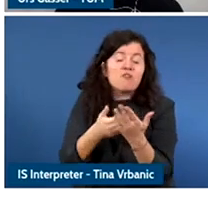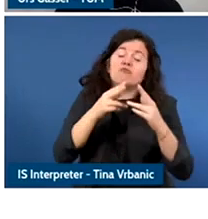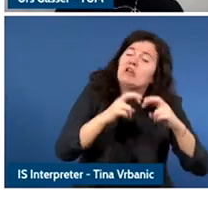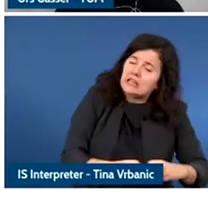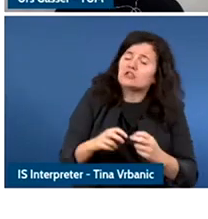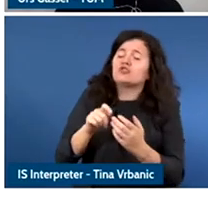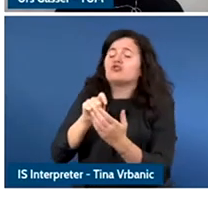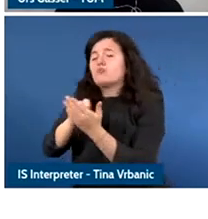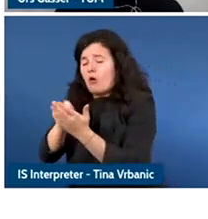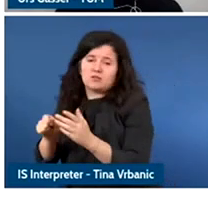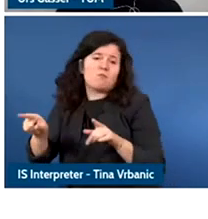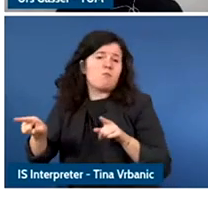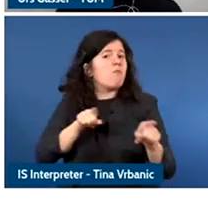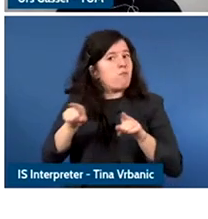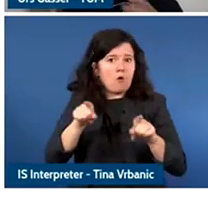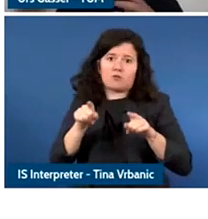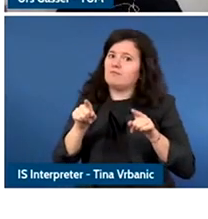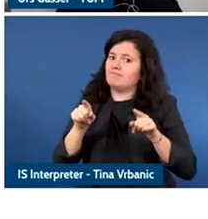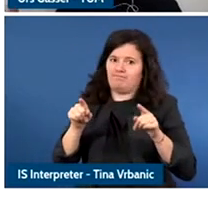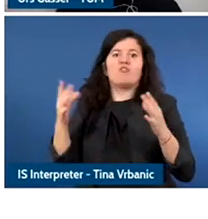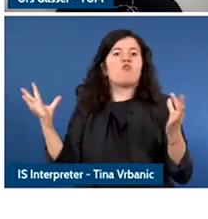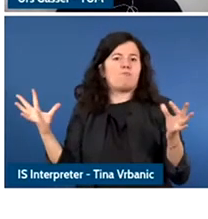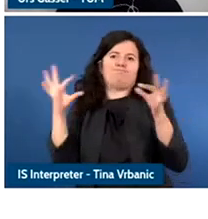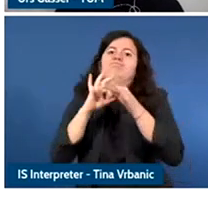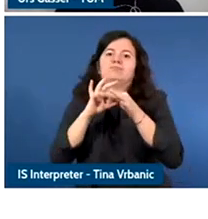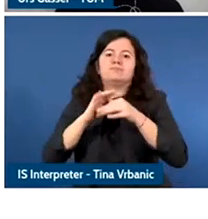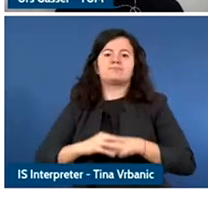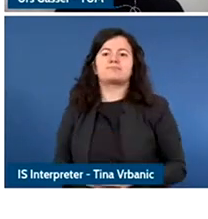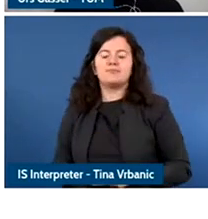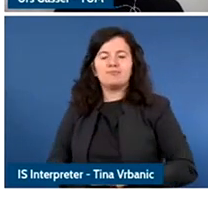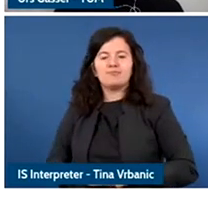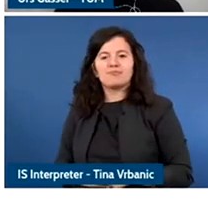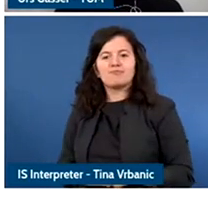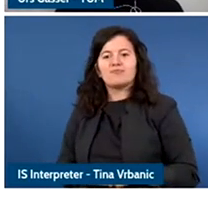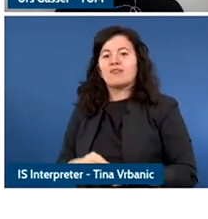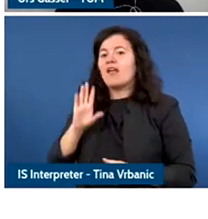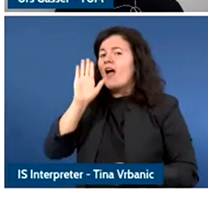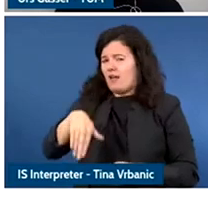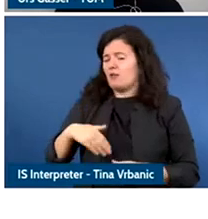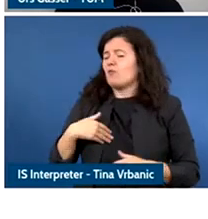We will hear my plan for youth evolving and youth participation in also research